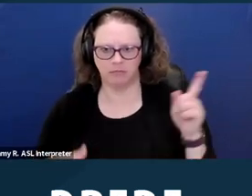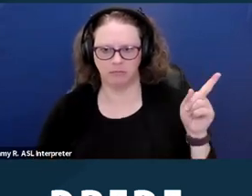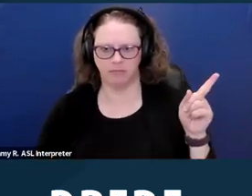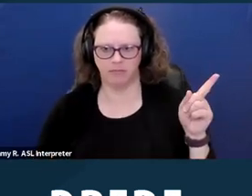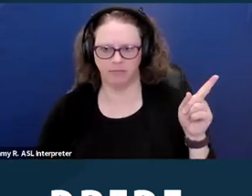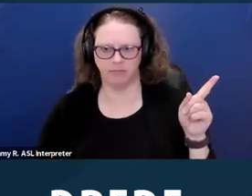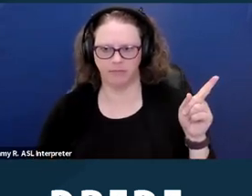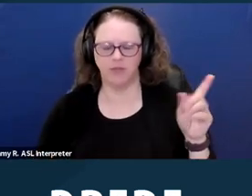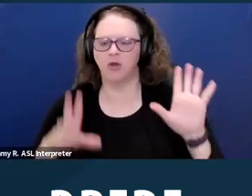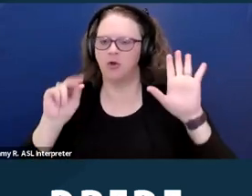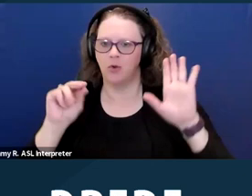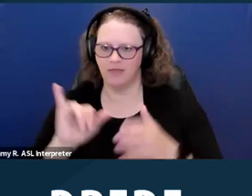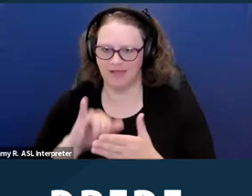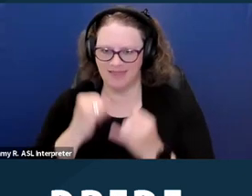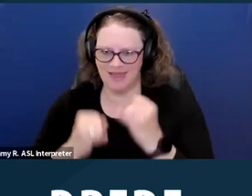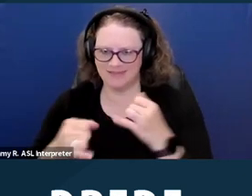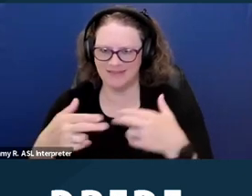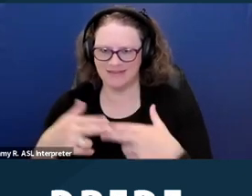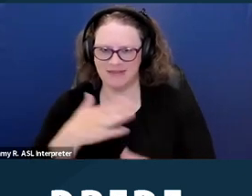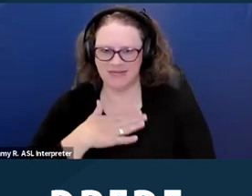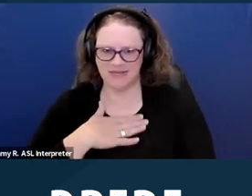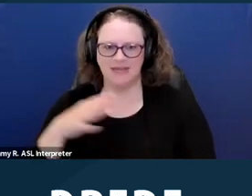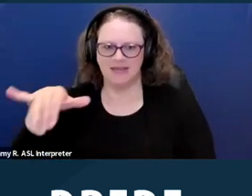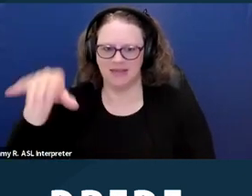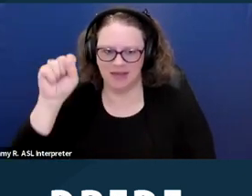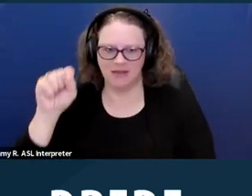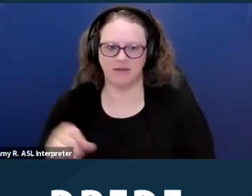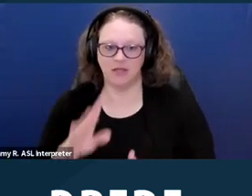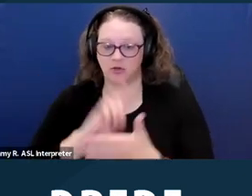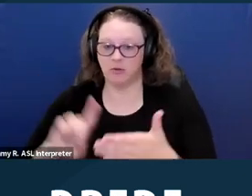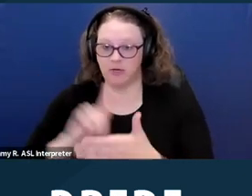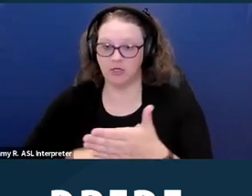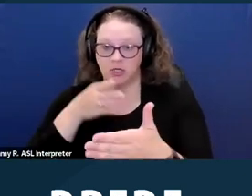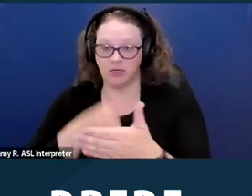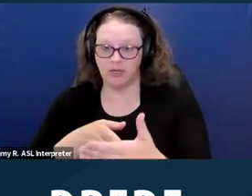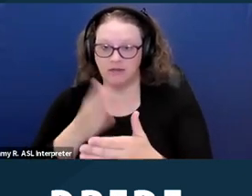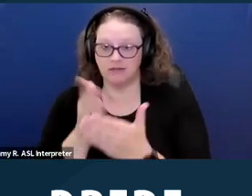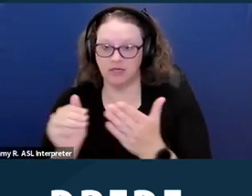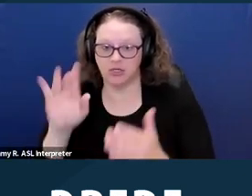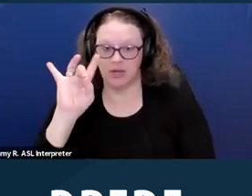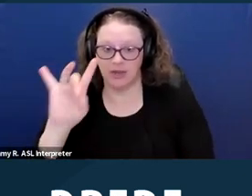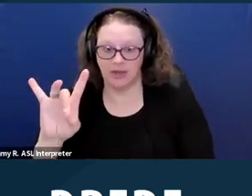Oh, I'm sorry. This last slide is mine. And yes, discrimination against Section Eight vouchers is still very widespread.